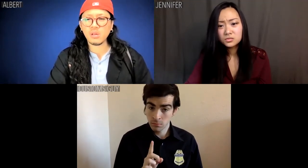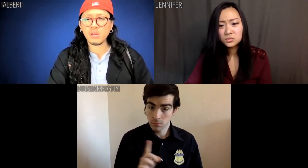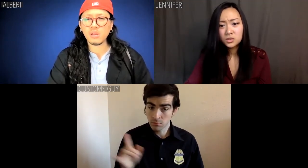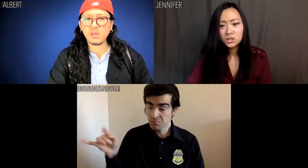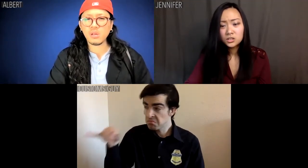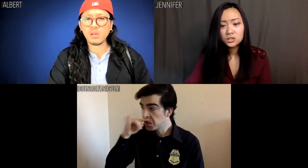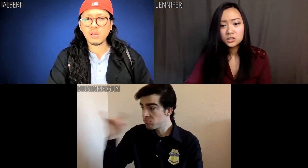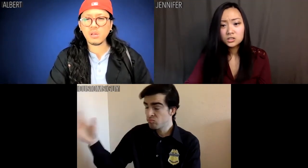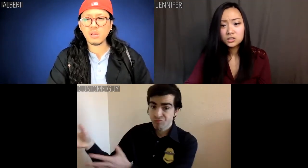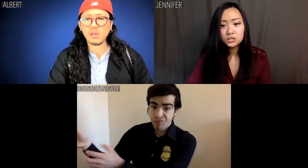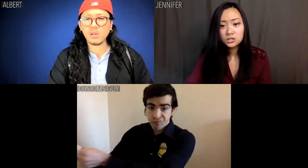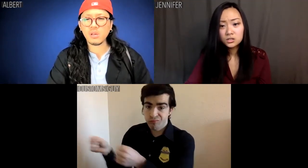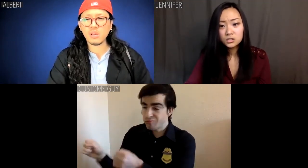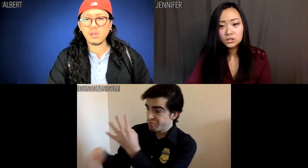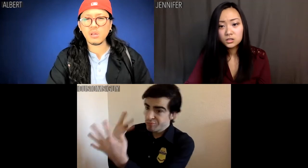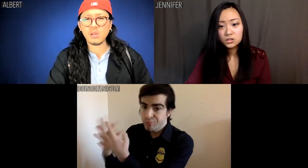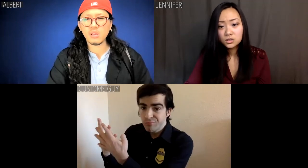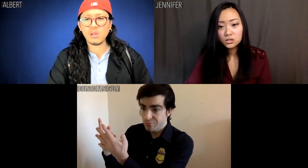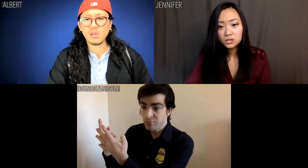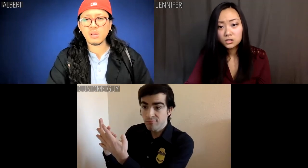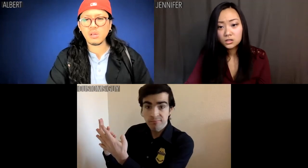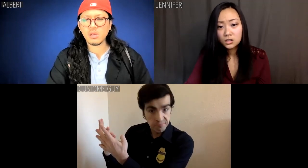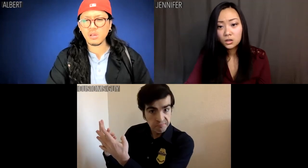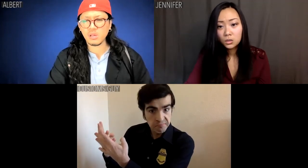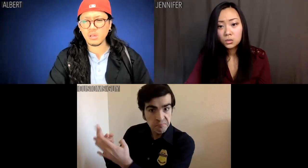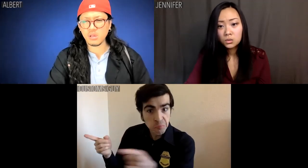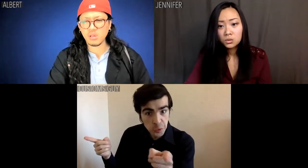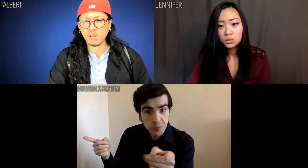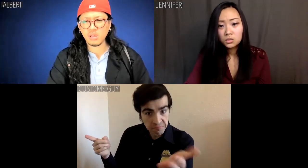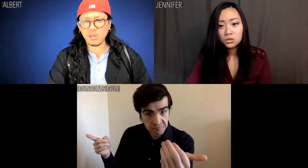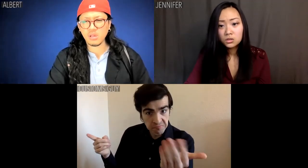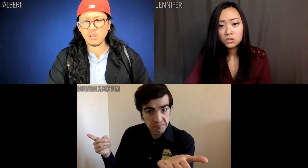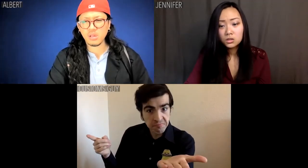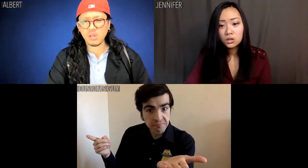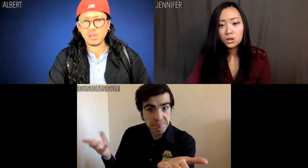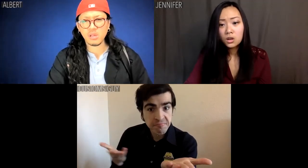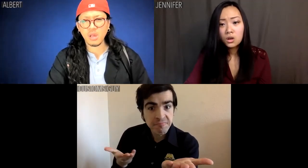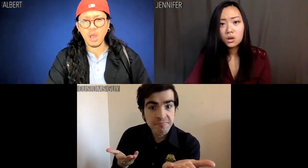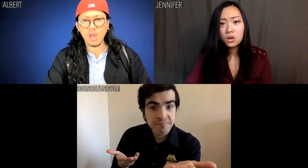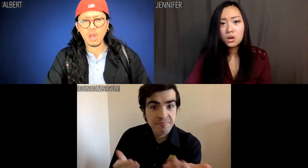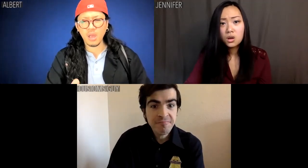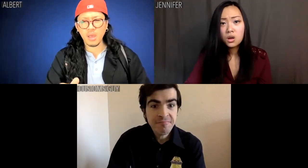Where are your kids at? I'll get the kid cages.